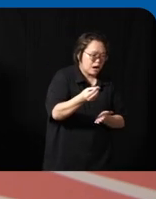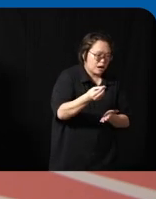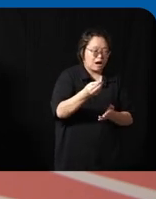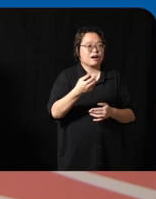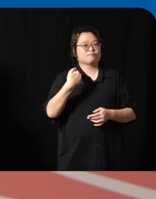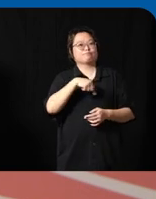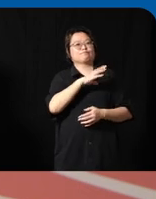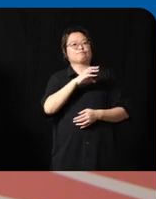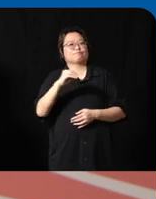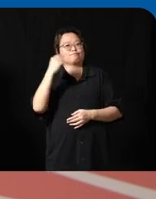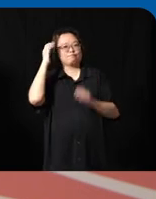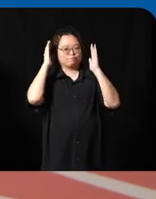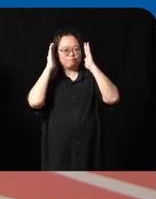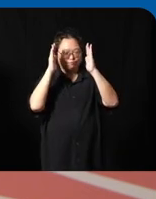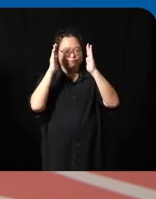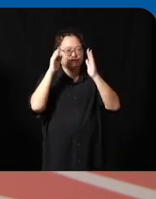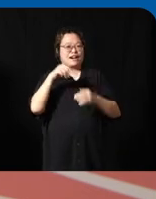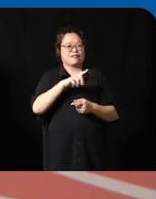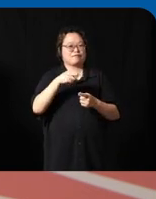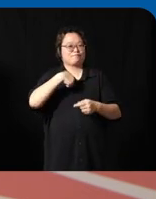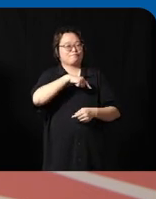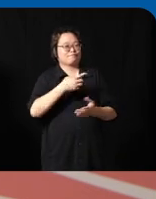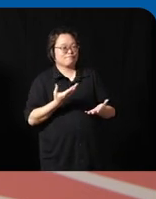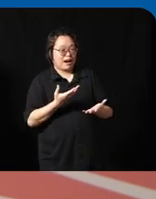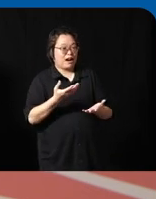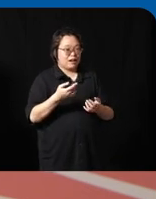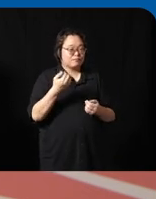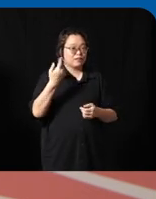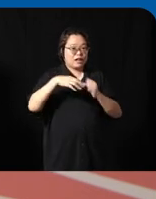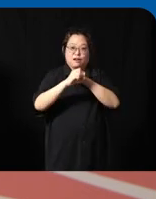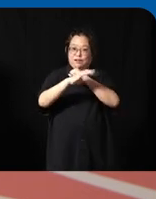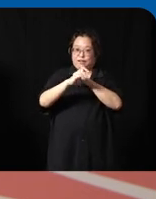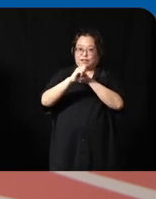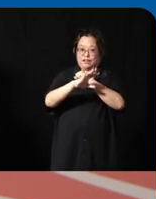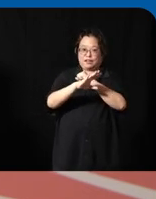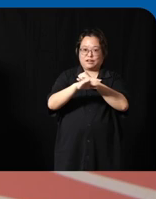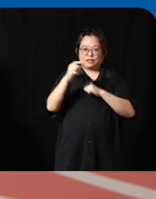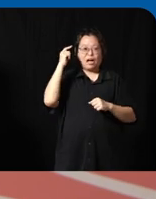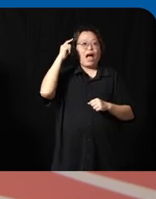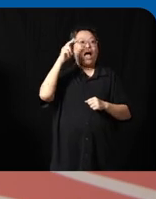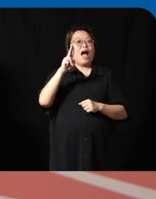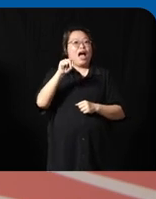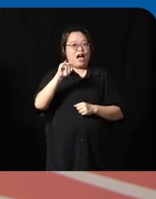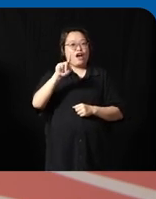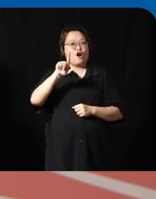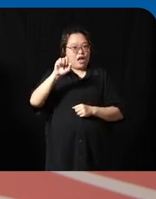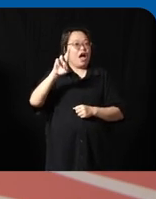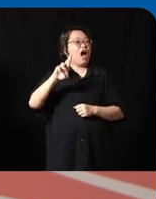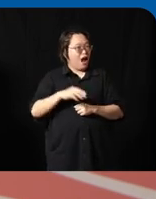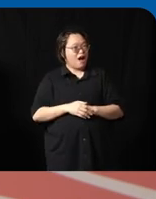and that's the time when we would like them to see an advertisement uh for a Dove soap bar uh then of